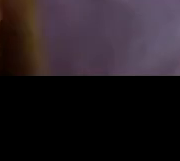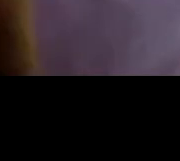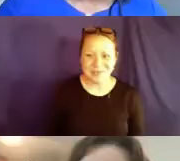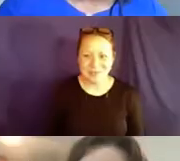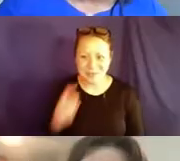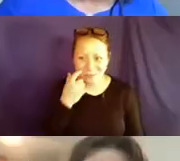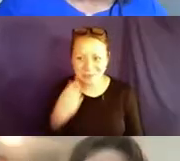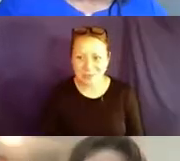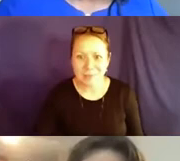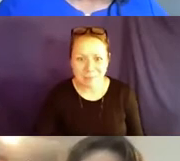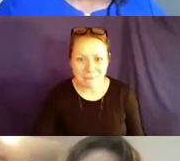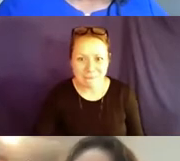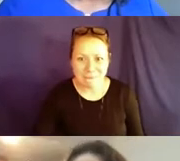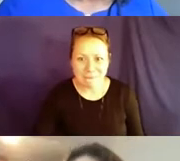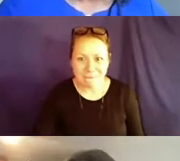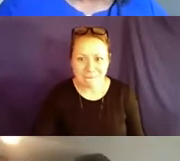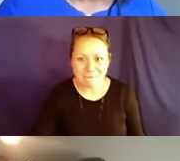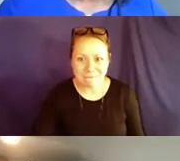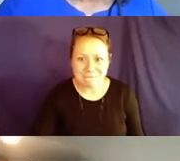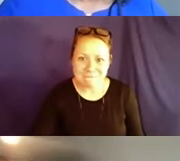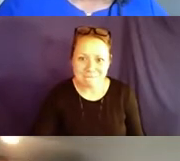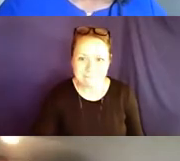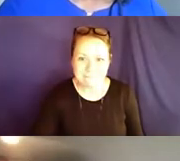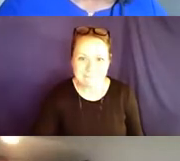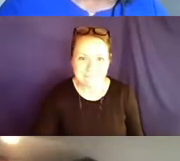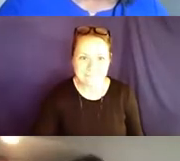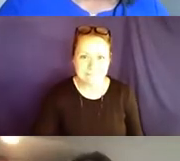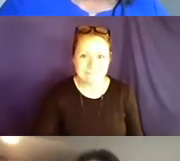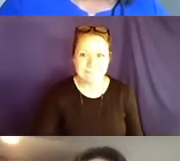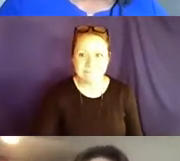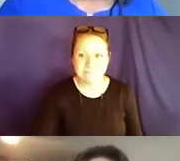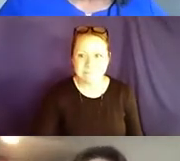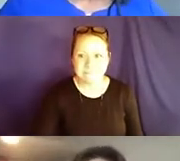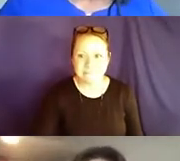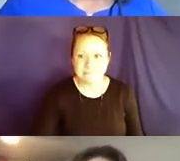yes, Celilo, I will hand over the